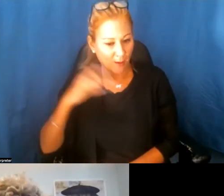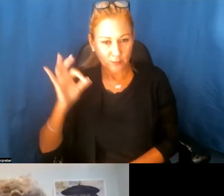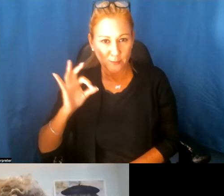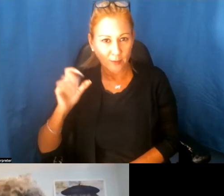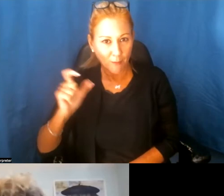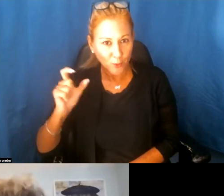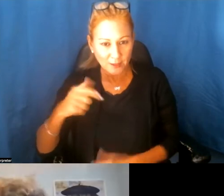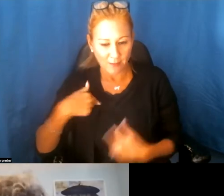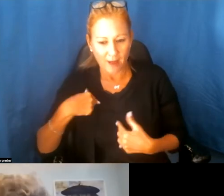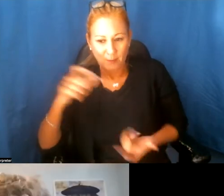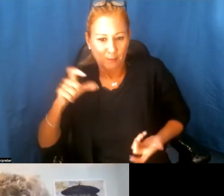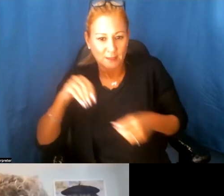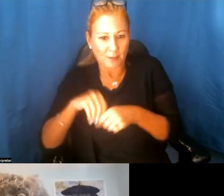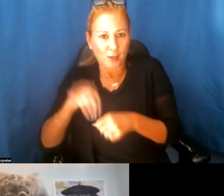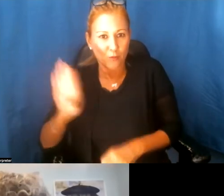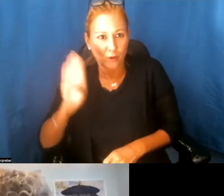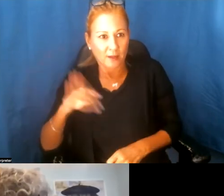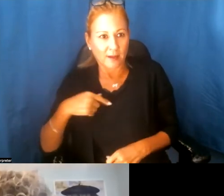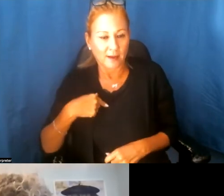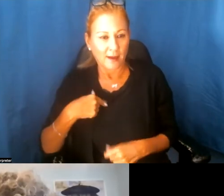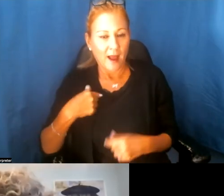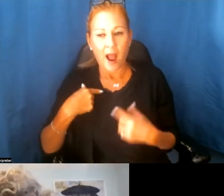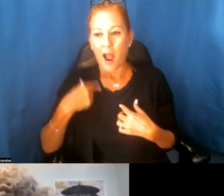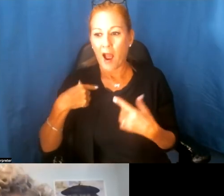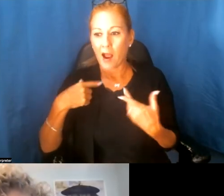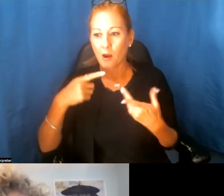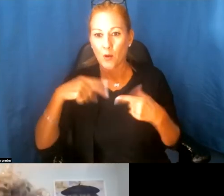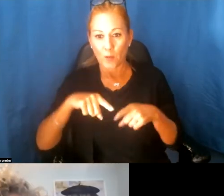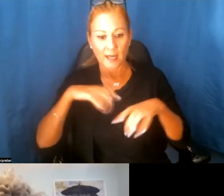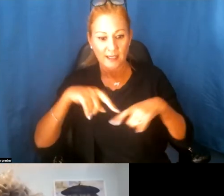Brooklyn and I made a lot of assumptions when we were doing this project that it would be,